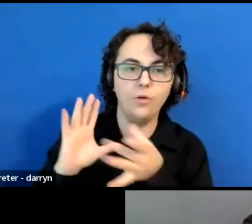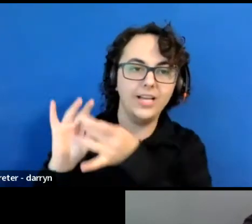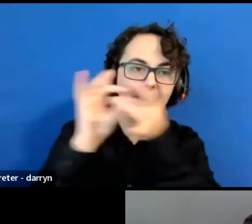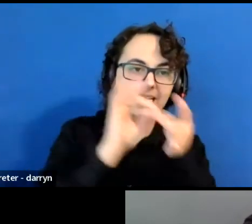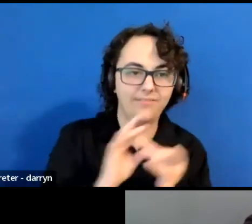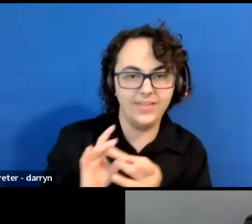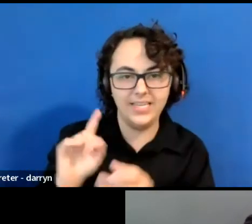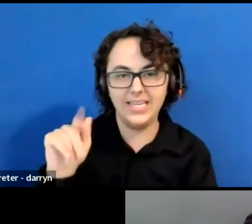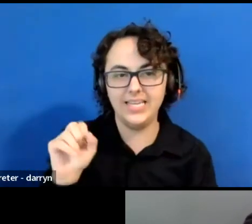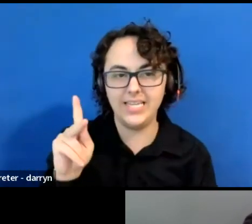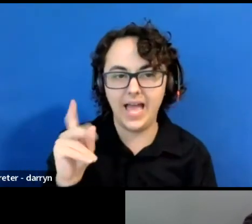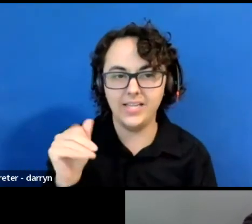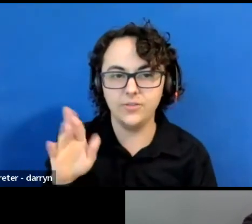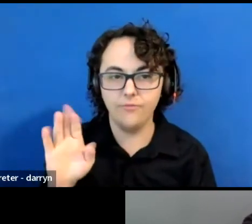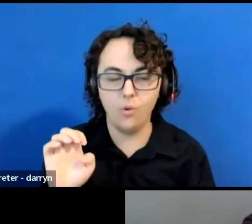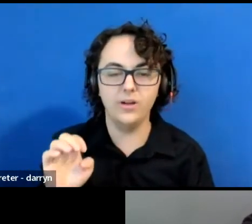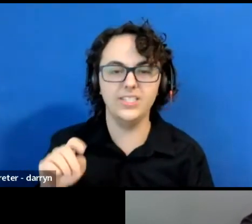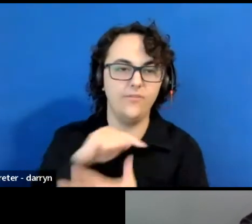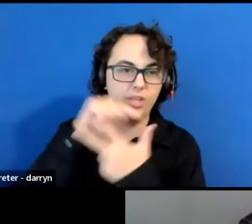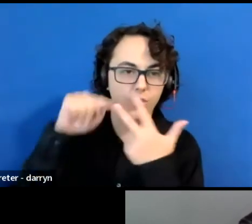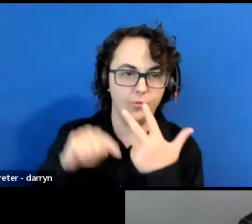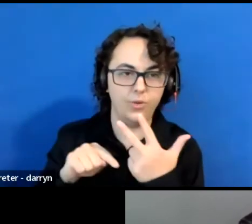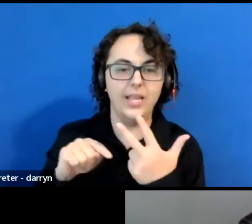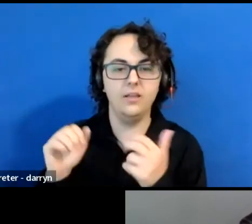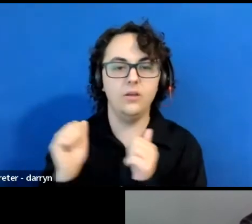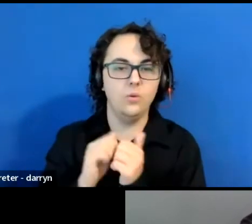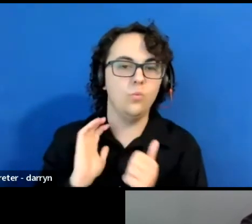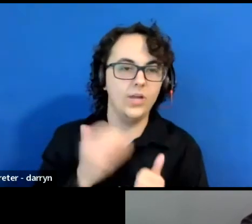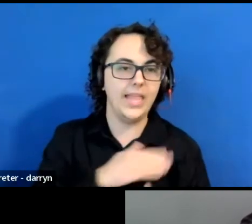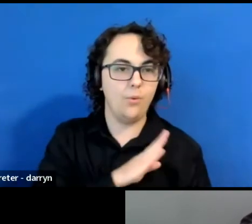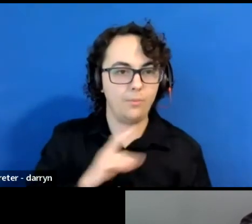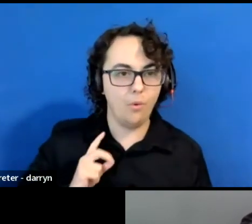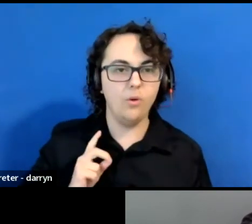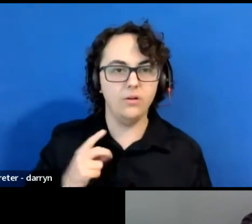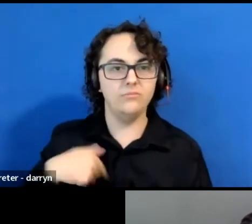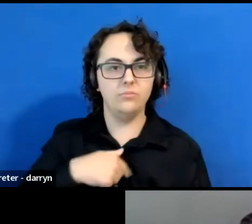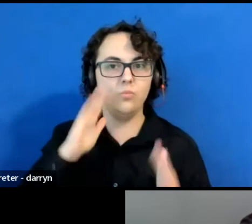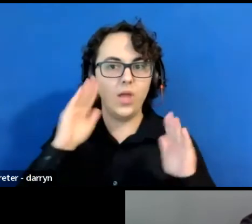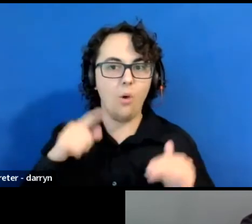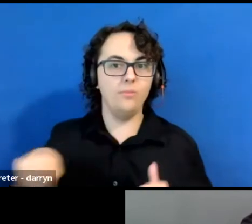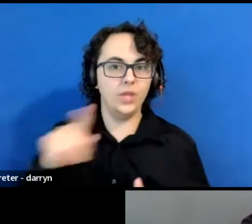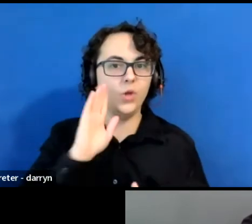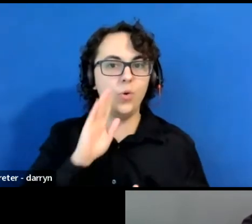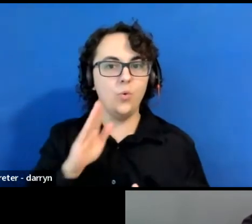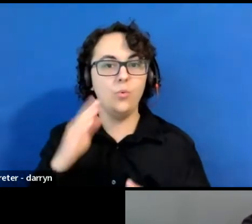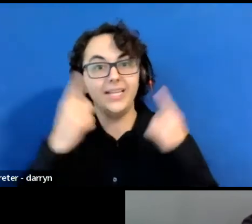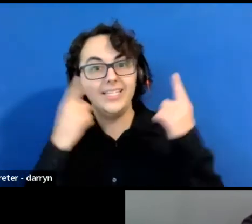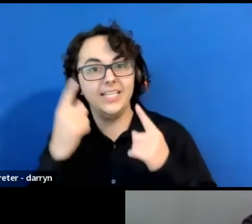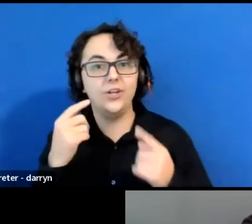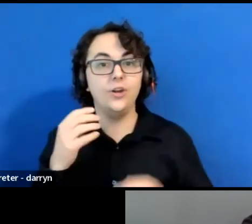These are three task forces of our board, which we hope you'll consider nominating yourself or someone else.